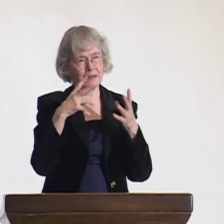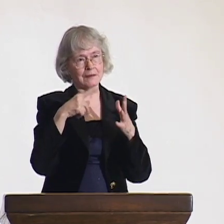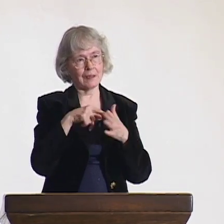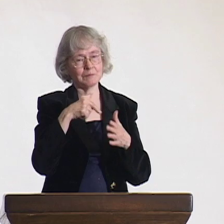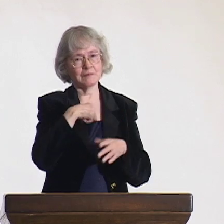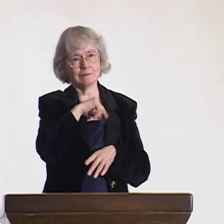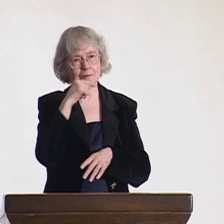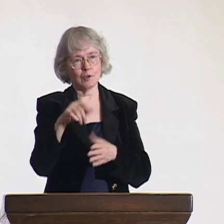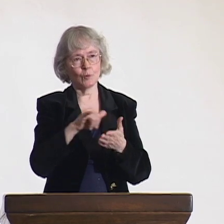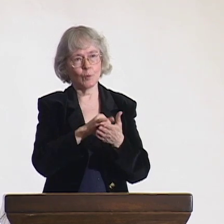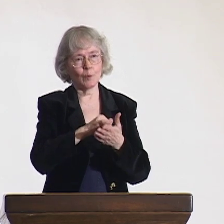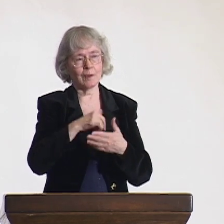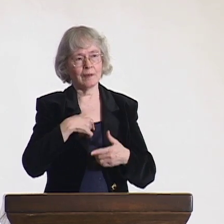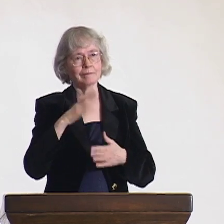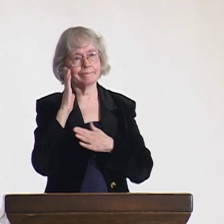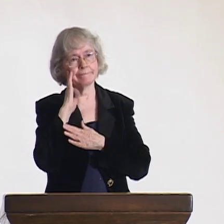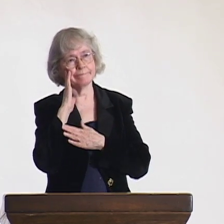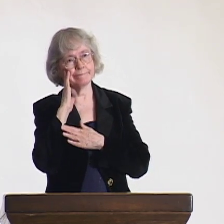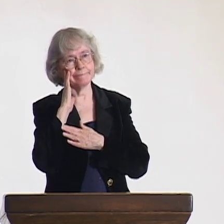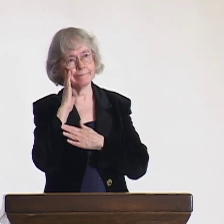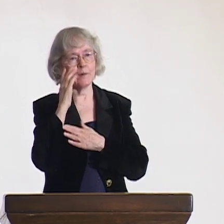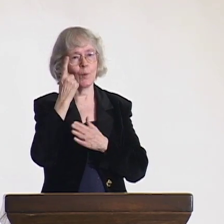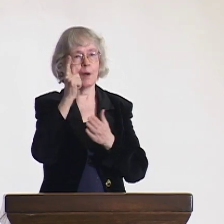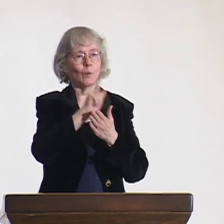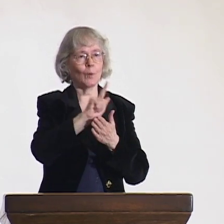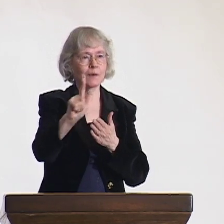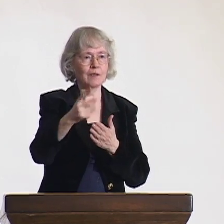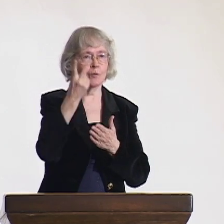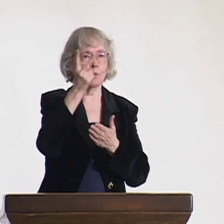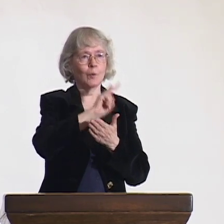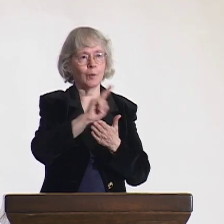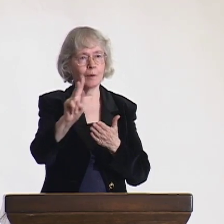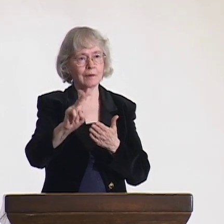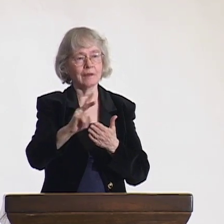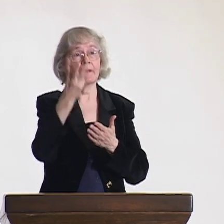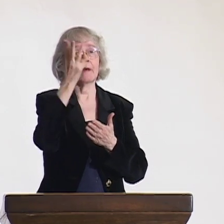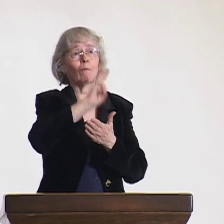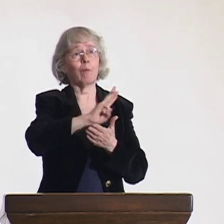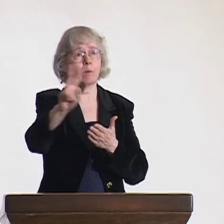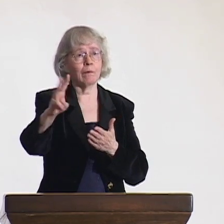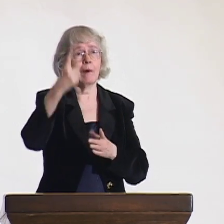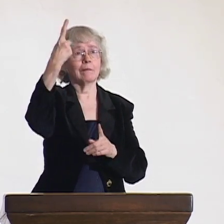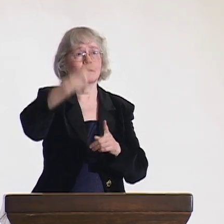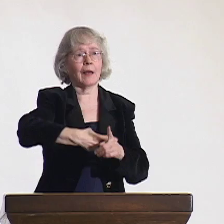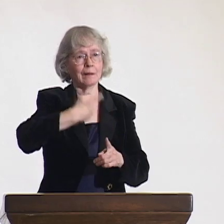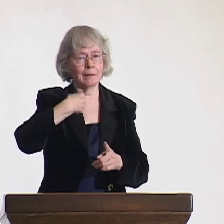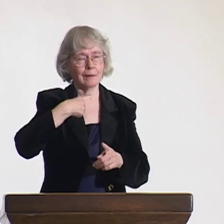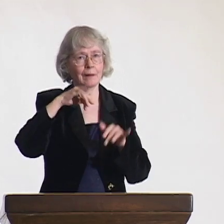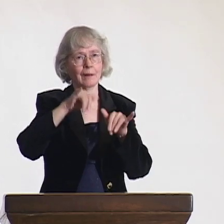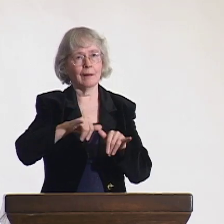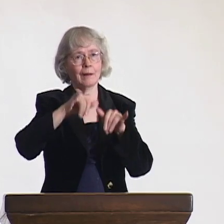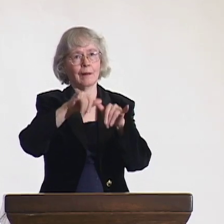Many times, I'd go to New York for weeks at a time, sometimes even a month, and I'd have no opportunity